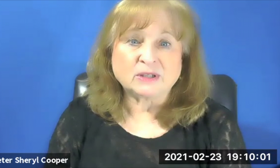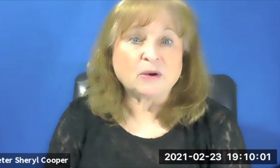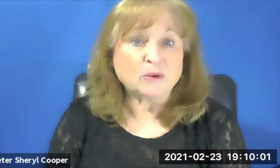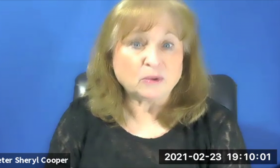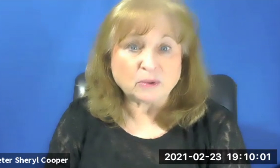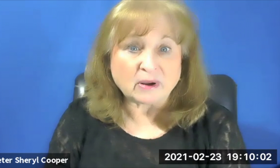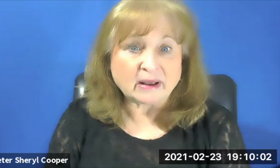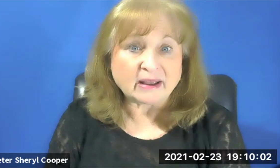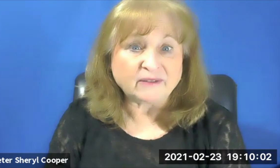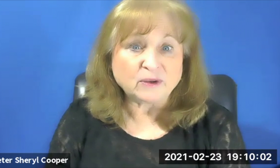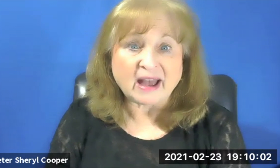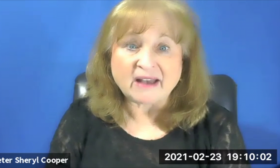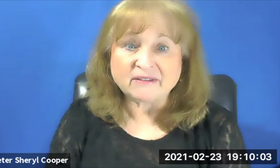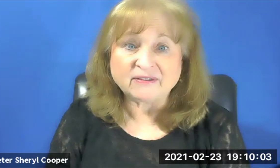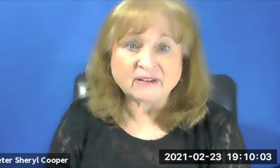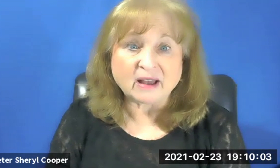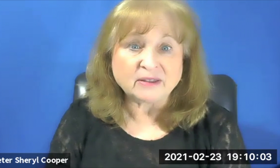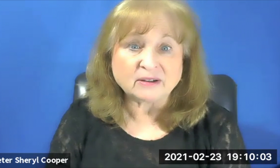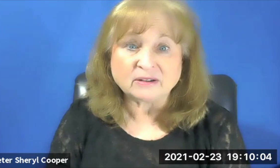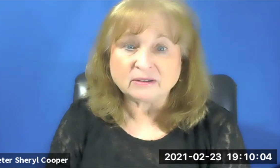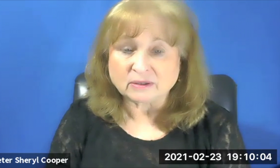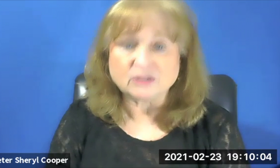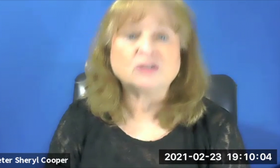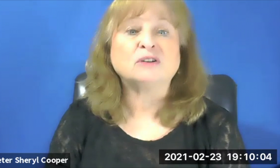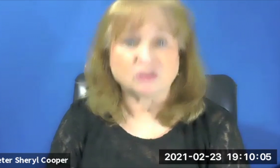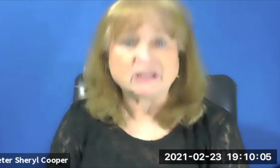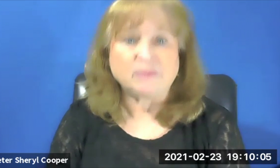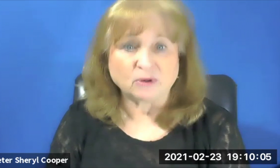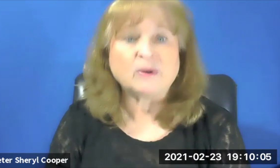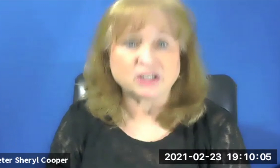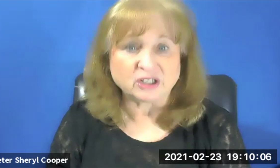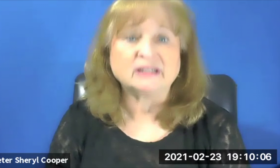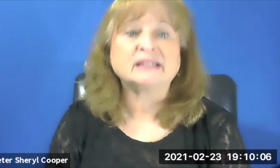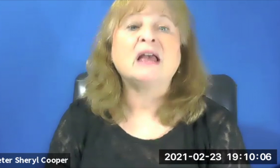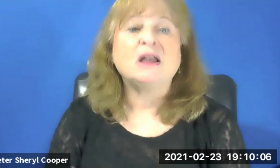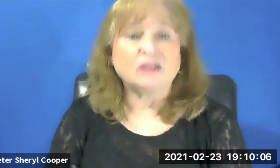So if you have other concerns, type your questions.